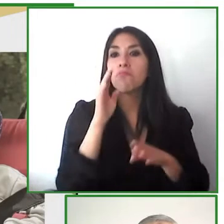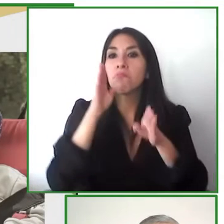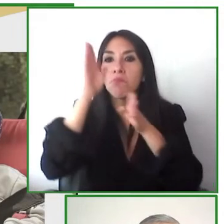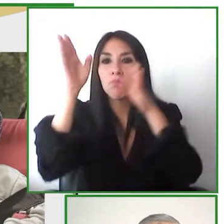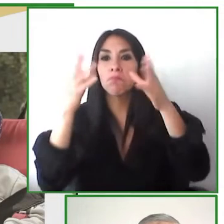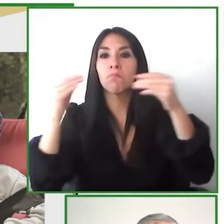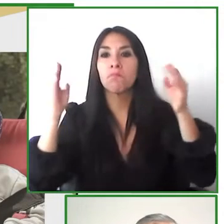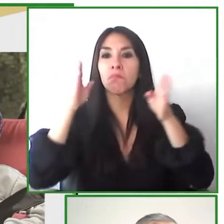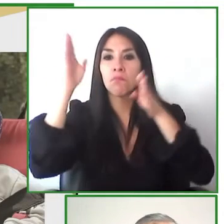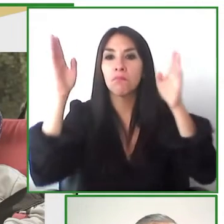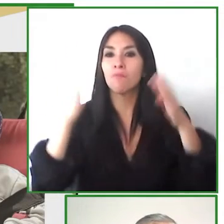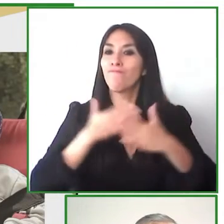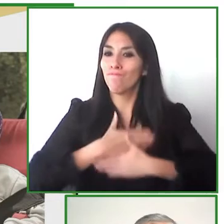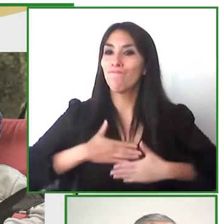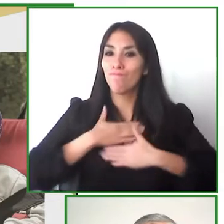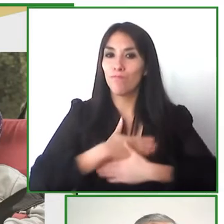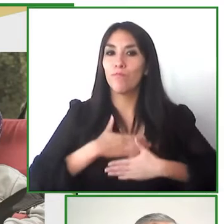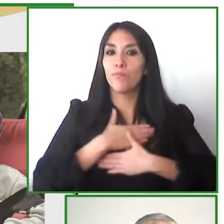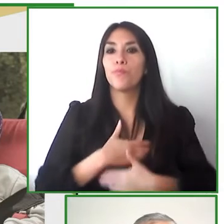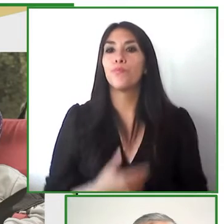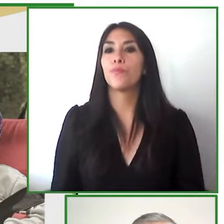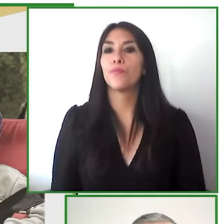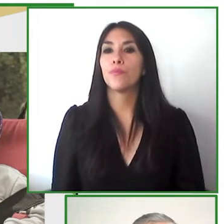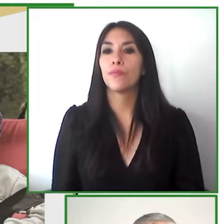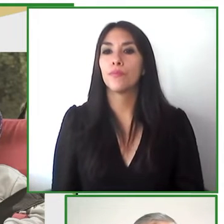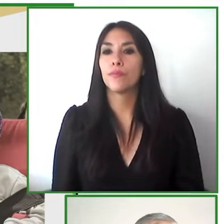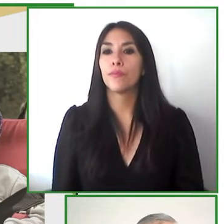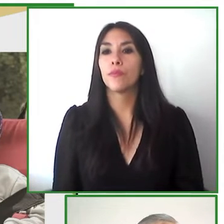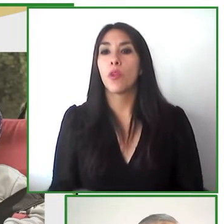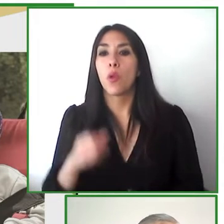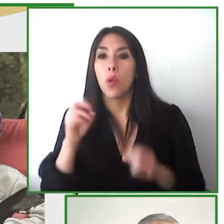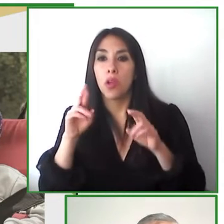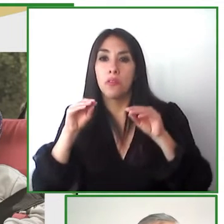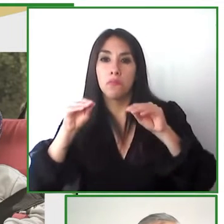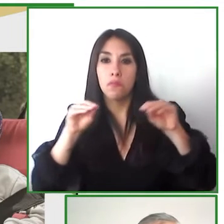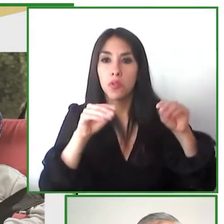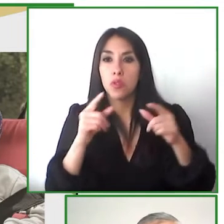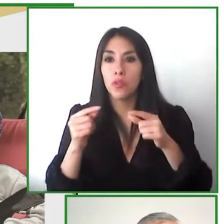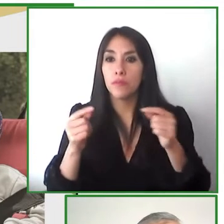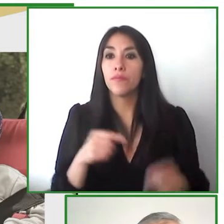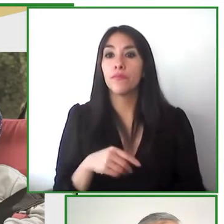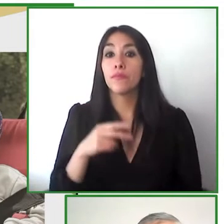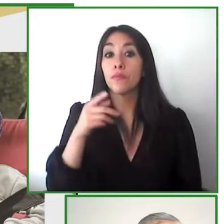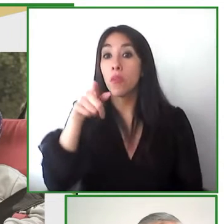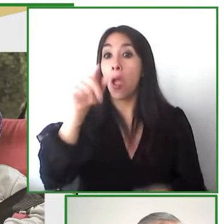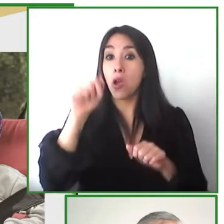programs with us here i will leave all of our contact details